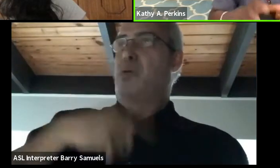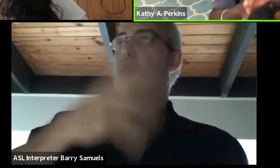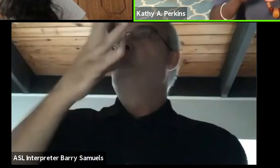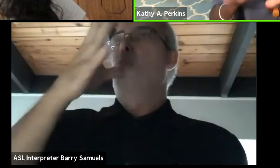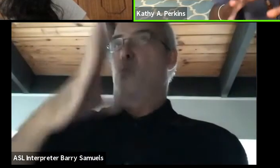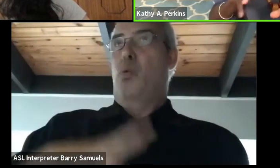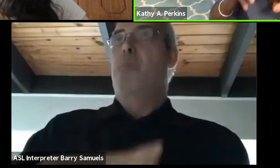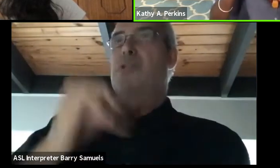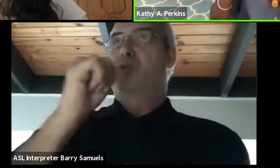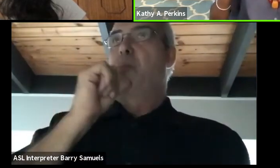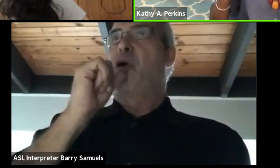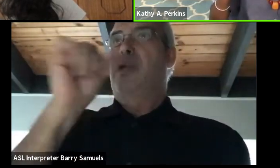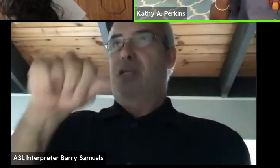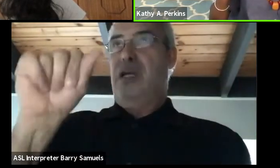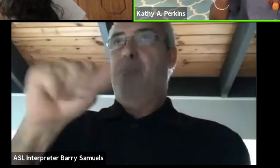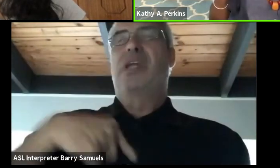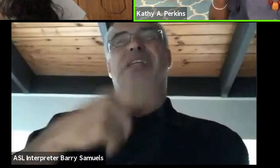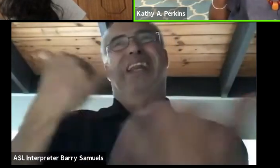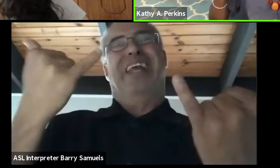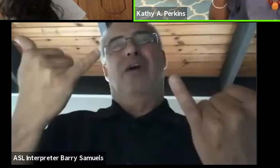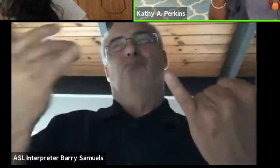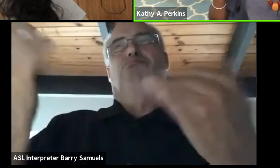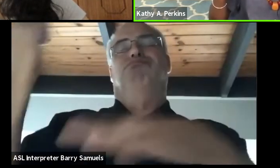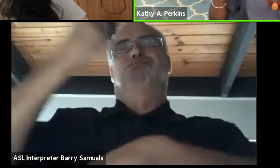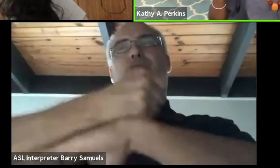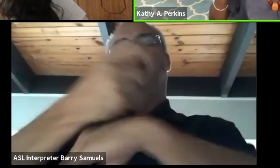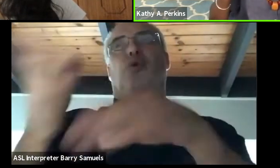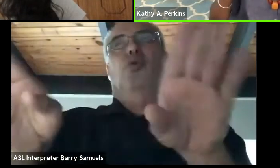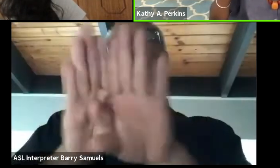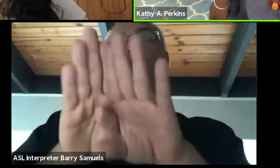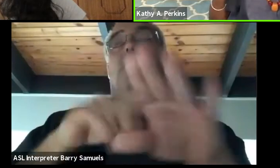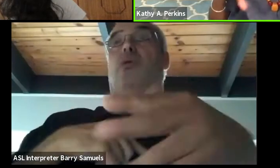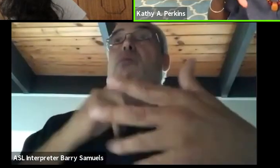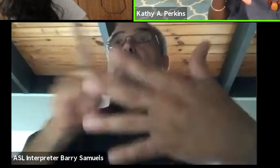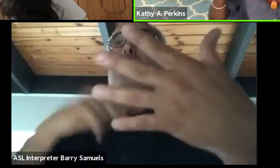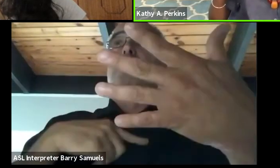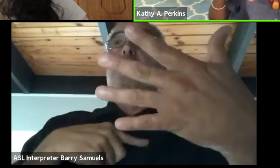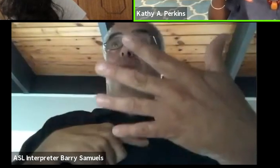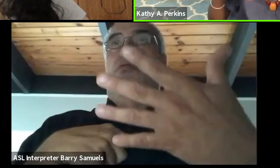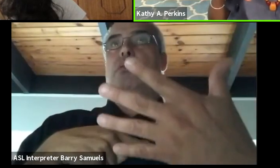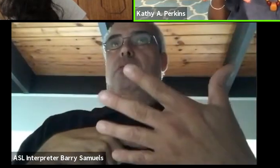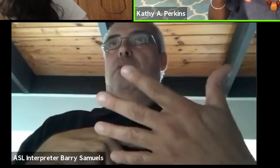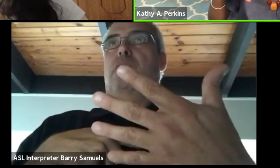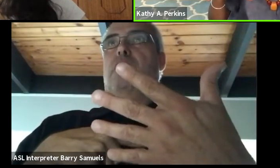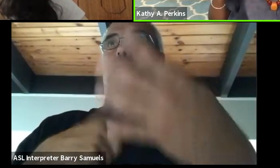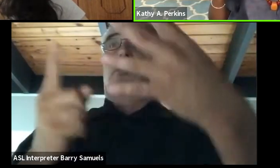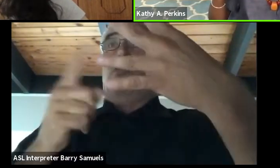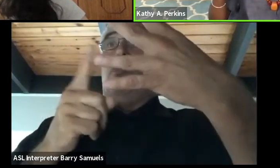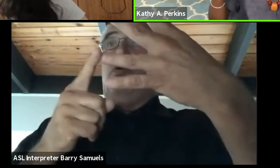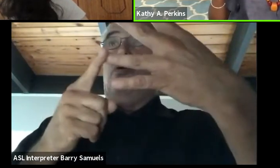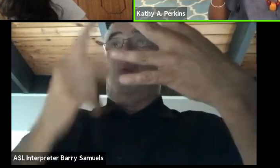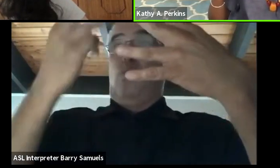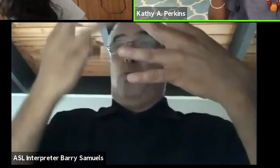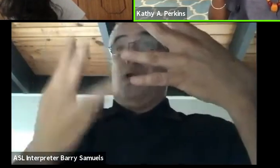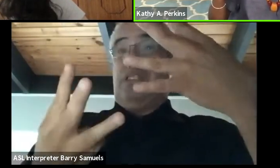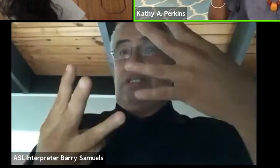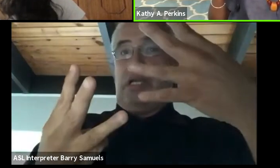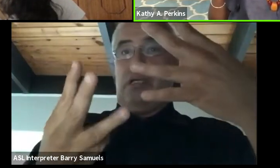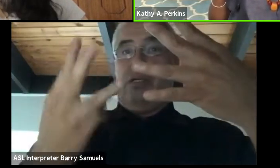I mean, the third Wednesday of each month, it was all women's night. And so, of course I arrived in the town